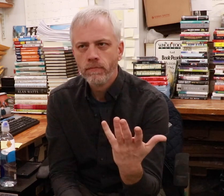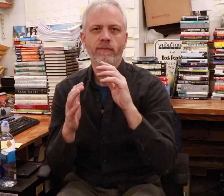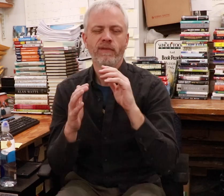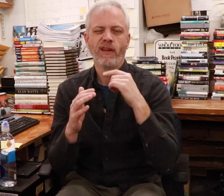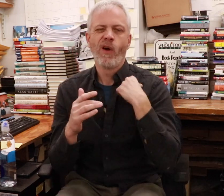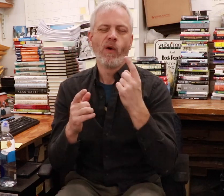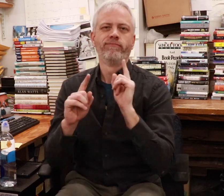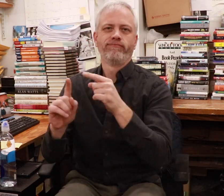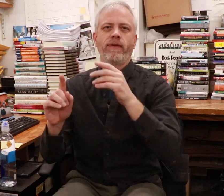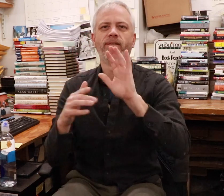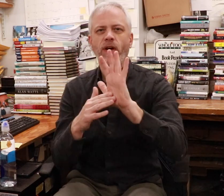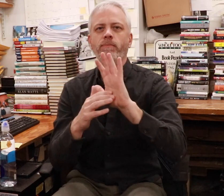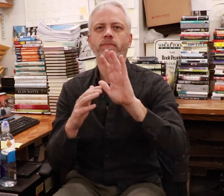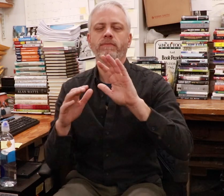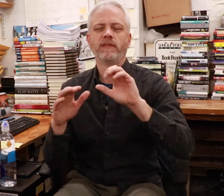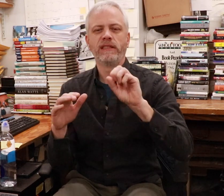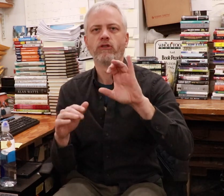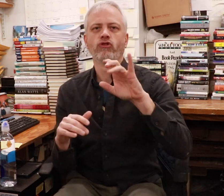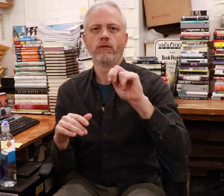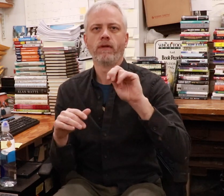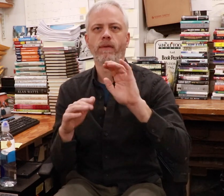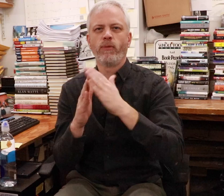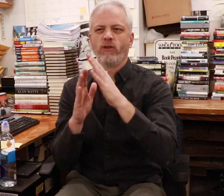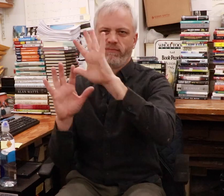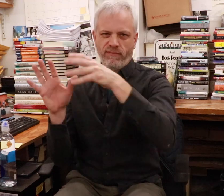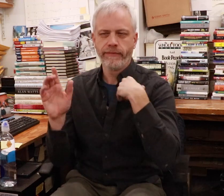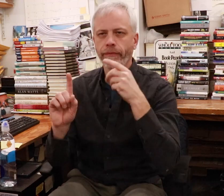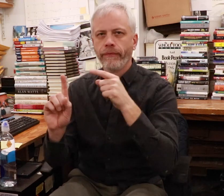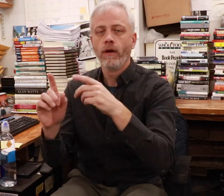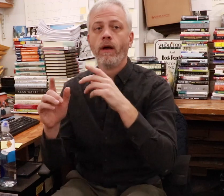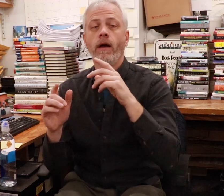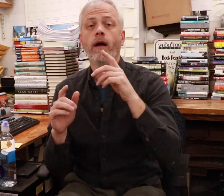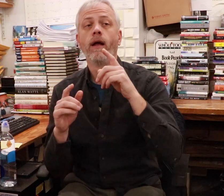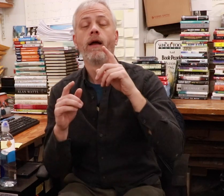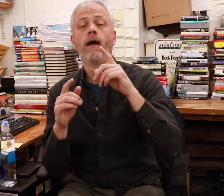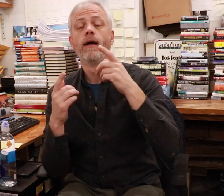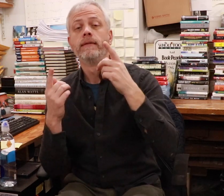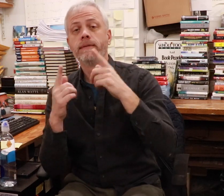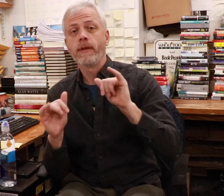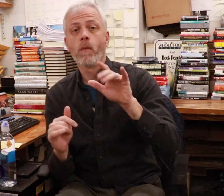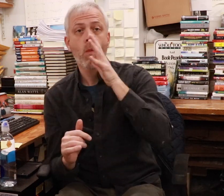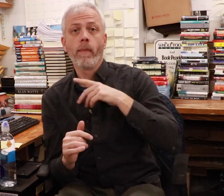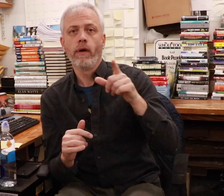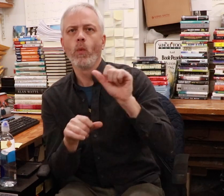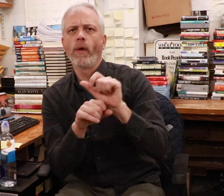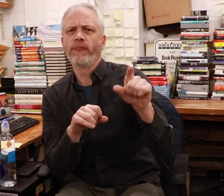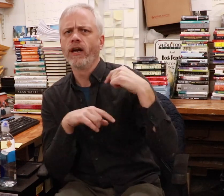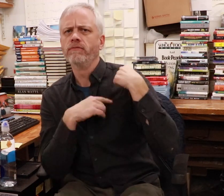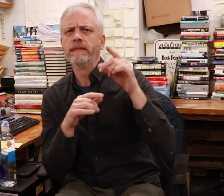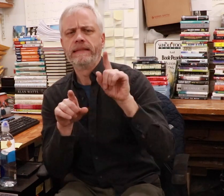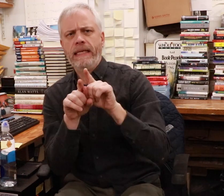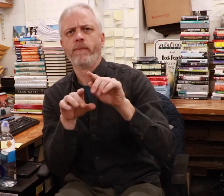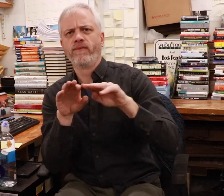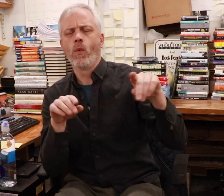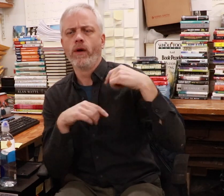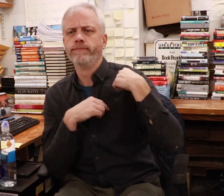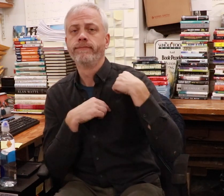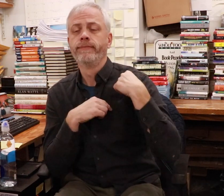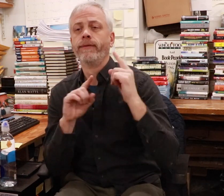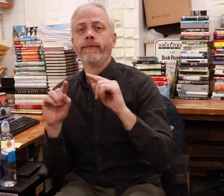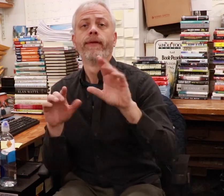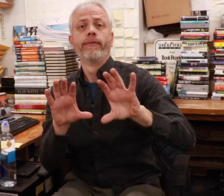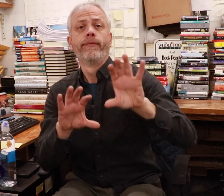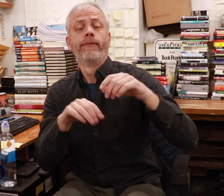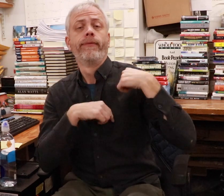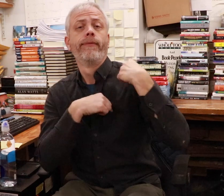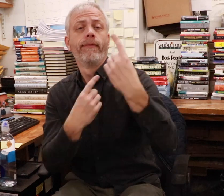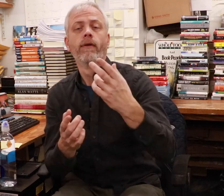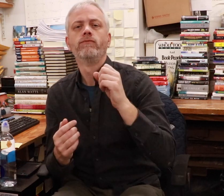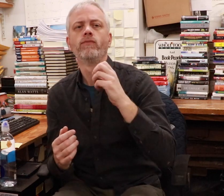I visit the film section often and made friends with a woman who worked there, on the same floor.